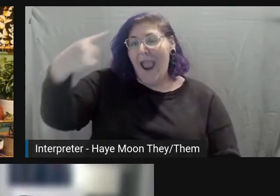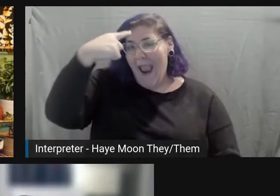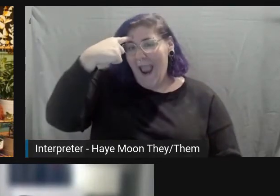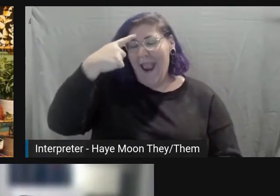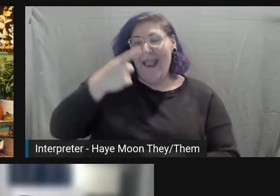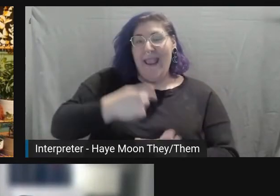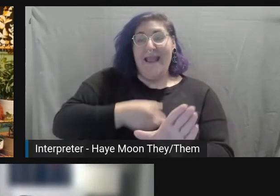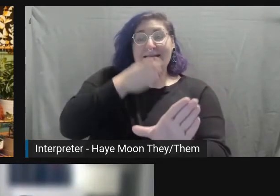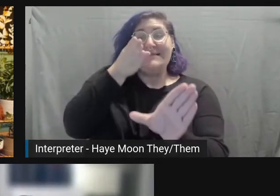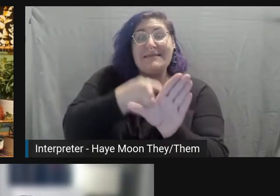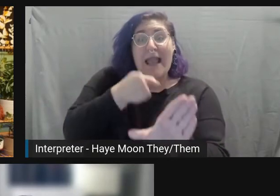That's so wonderful.